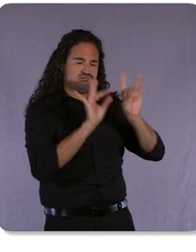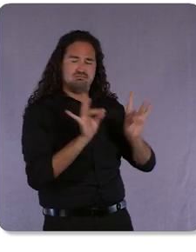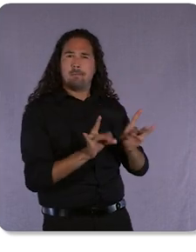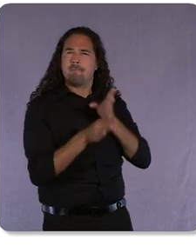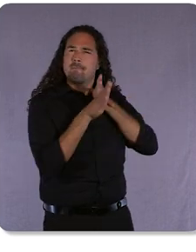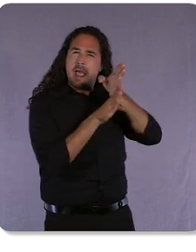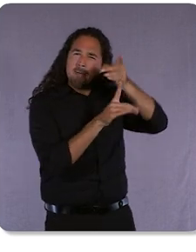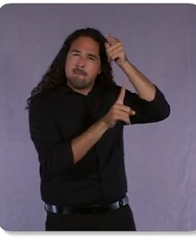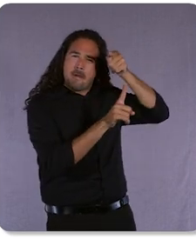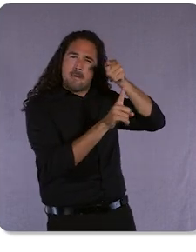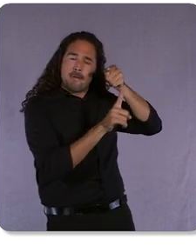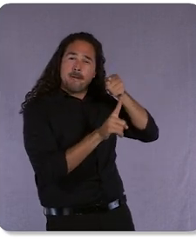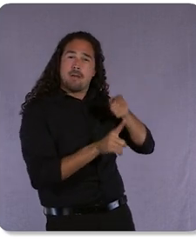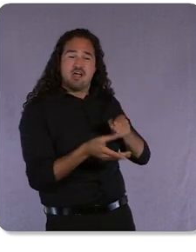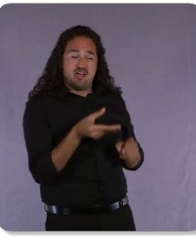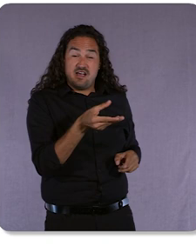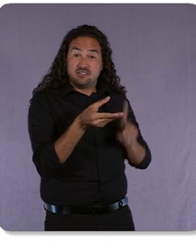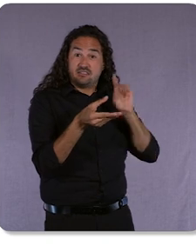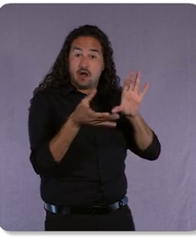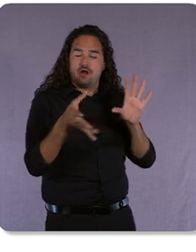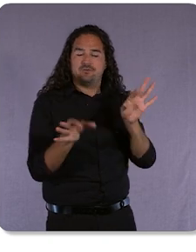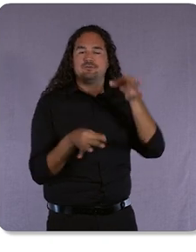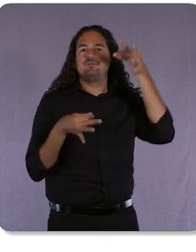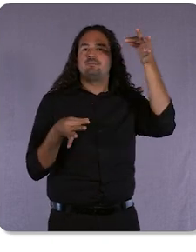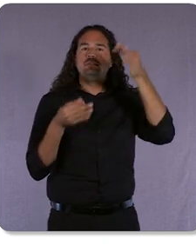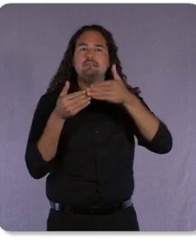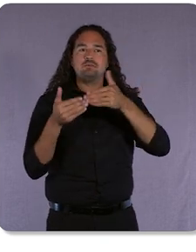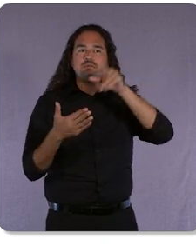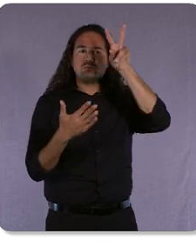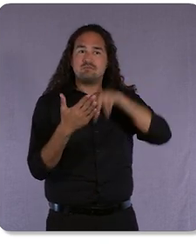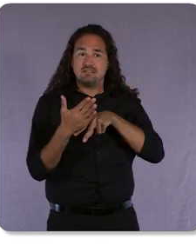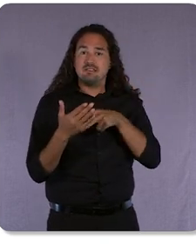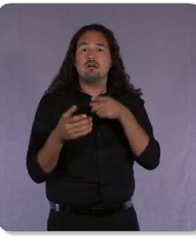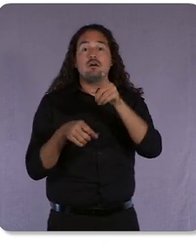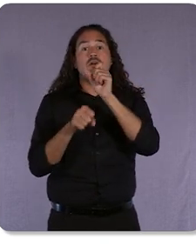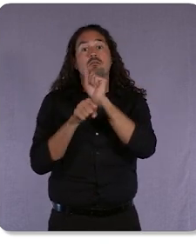I know we all have a colleague or two who make us thankful that we’re soon bringing this feature